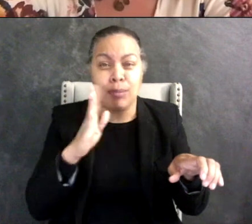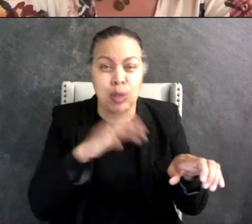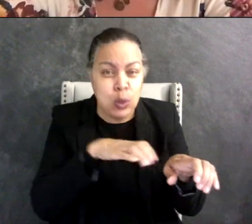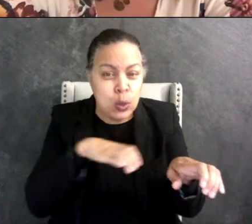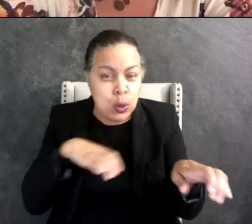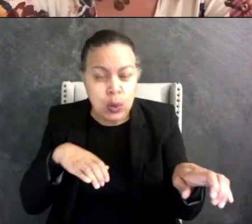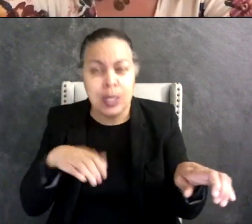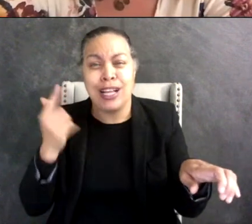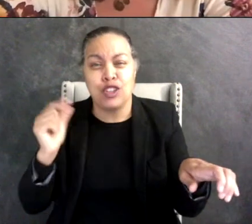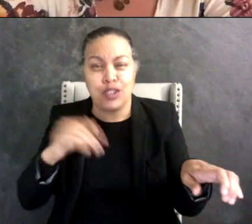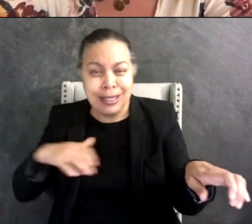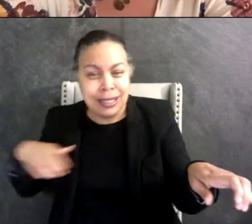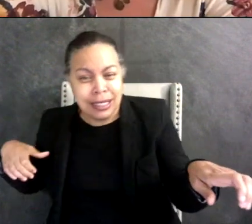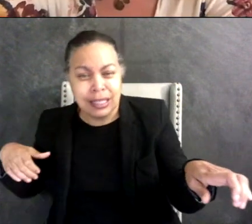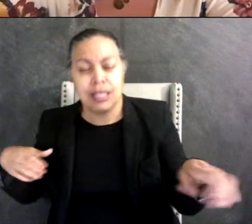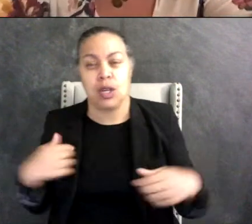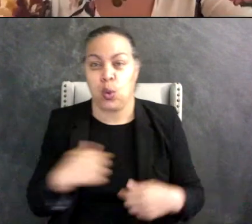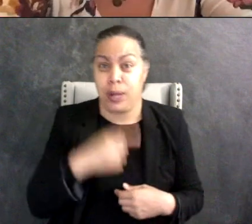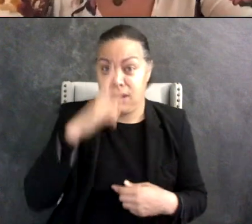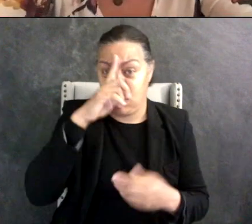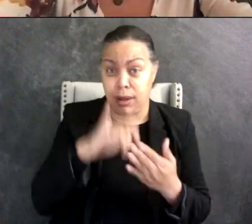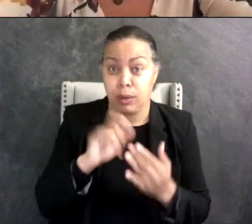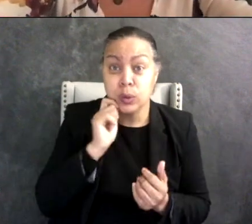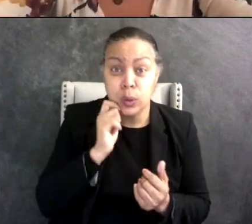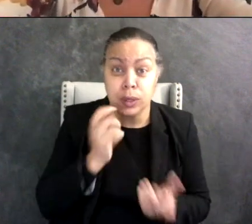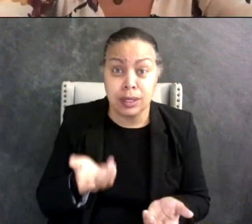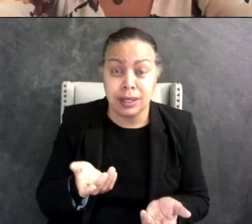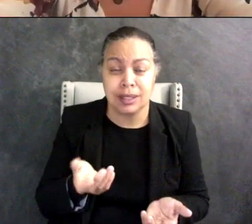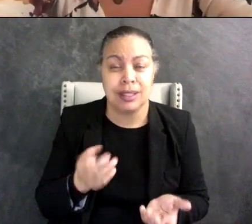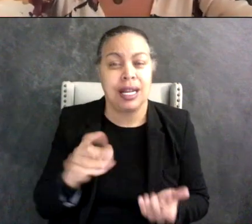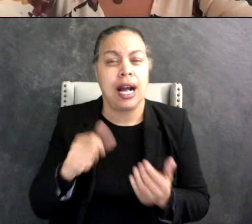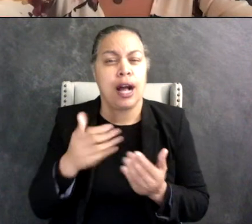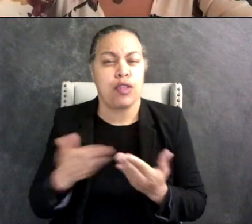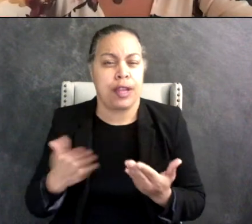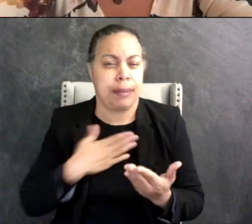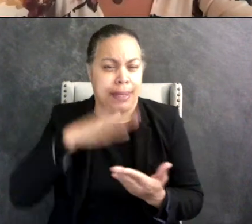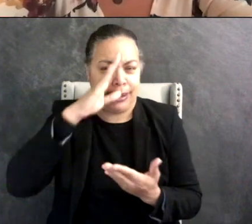I thought it was kind of cool and then other things that he liked to do was, he would tear apart